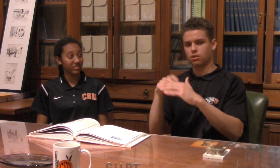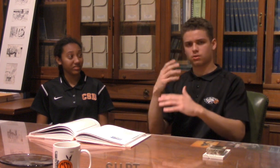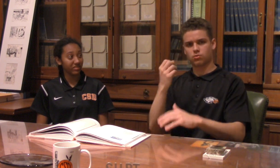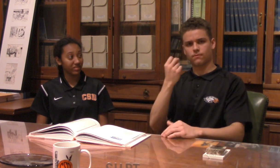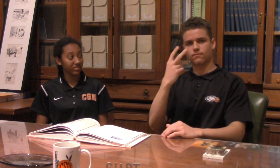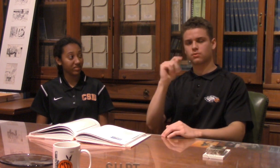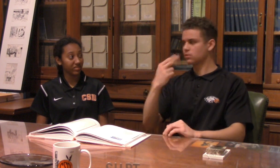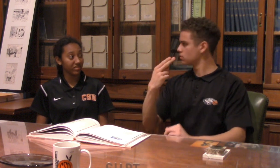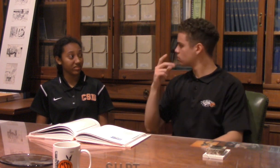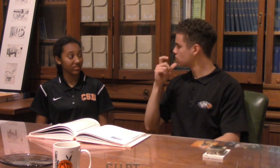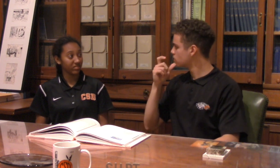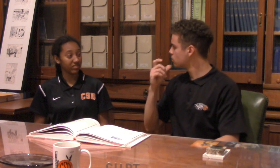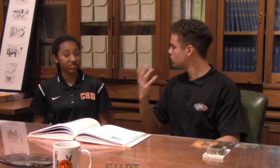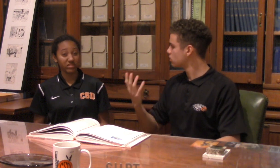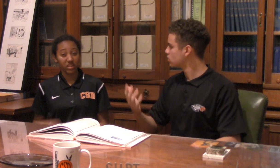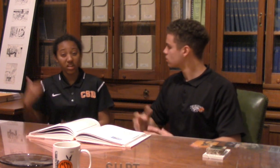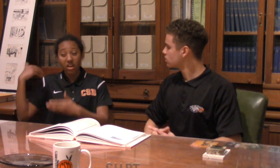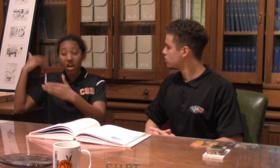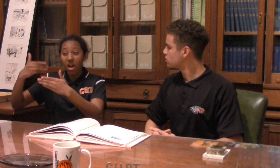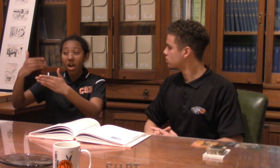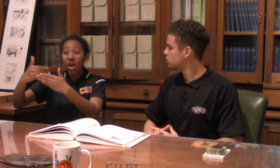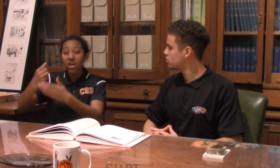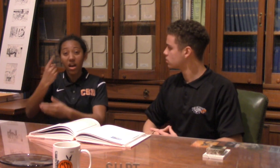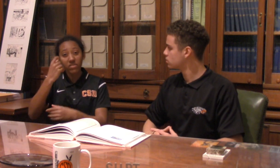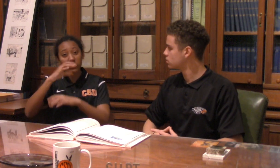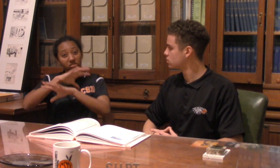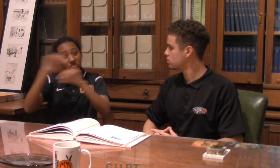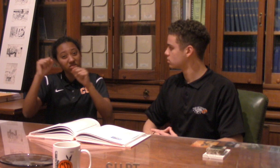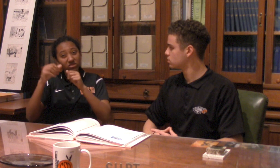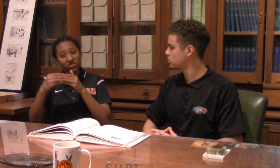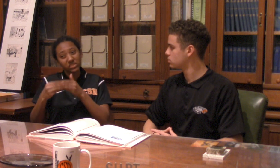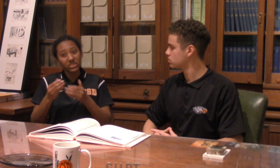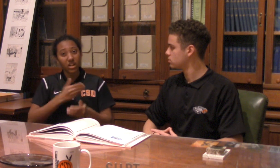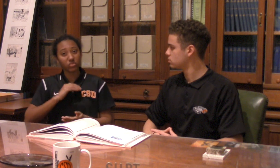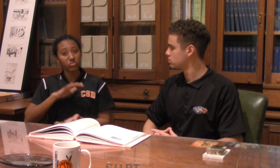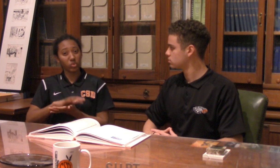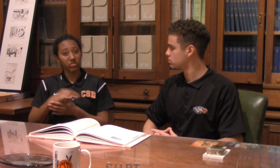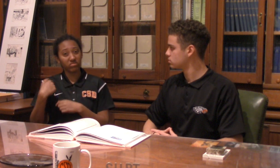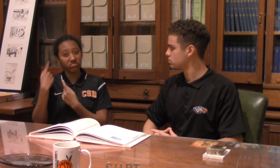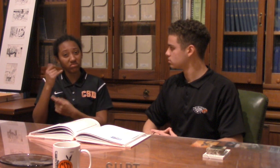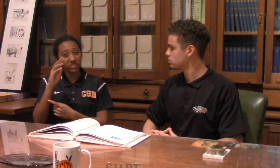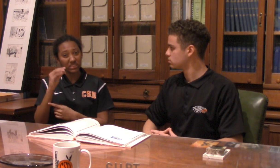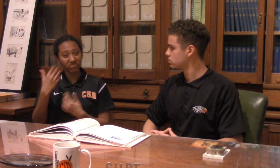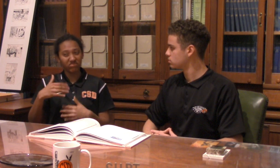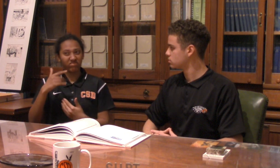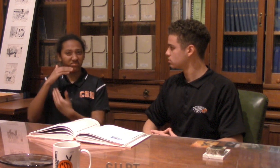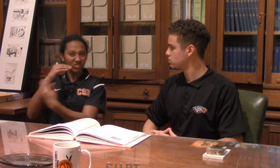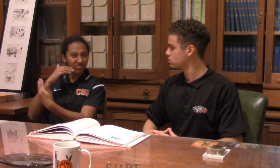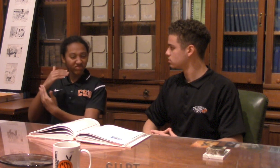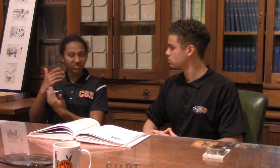Now who will be our 12th superintendent to sit here? We are grateful to have had eleven superintendents lead our school since 1860.